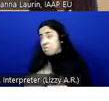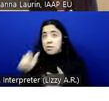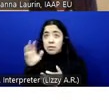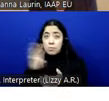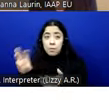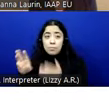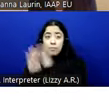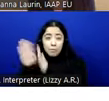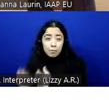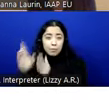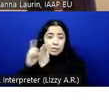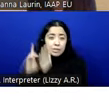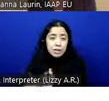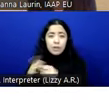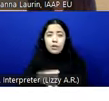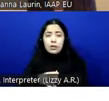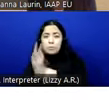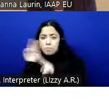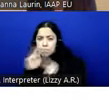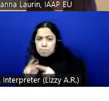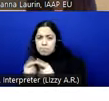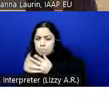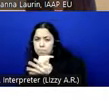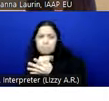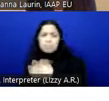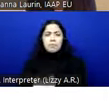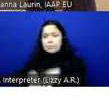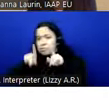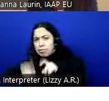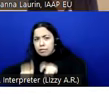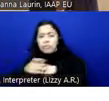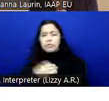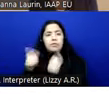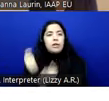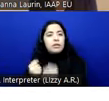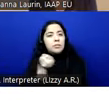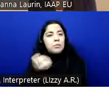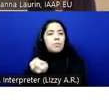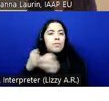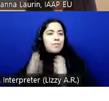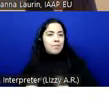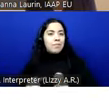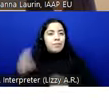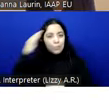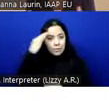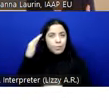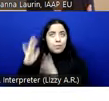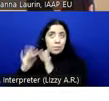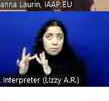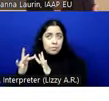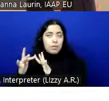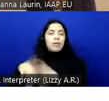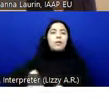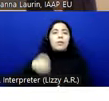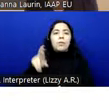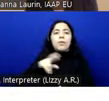auditor, tester that trying to support clients or have a known website or app that needs to comply